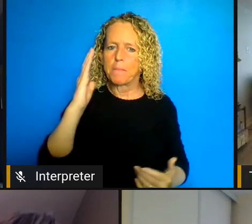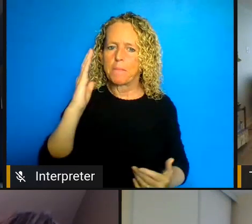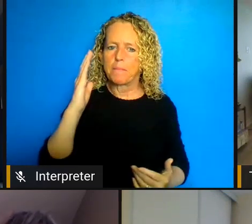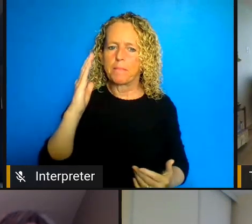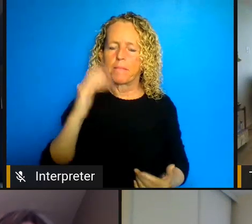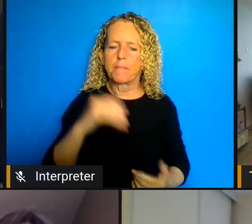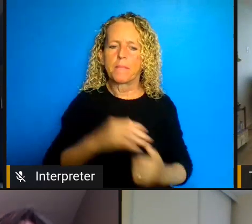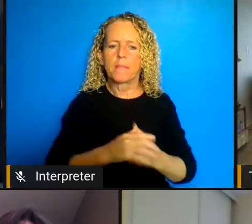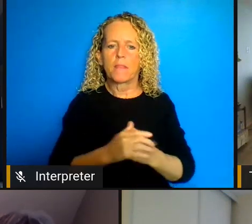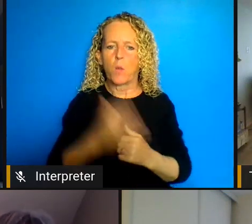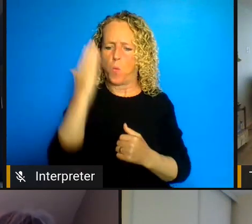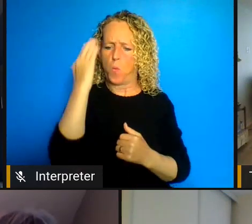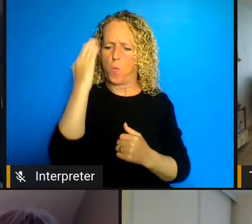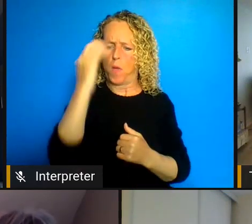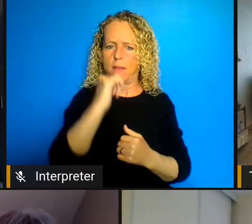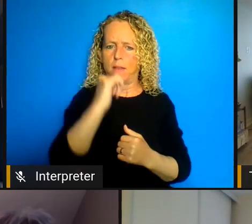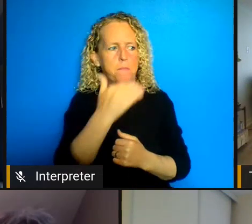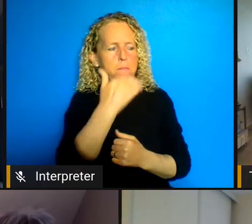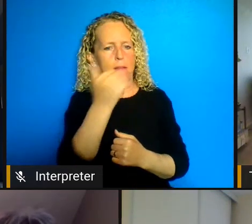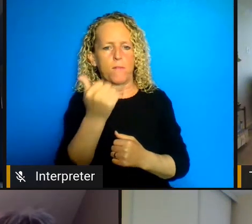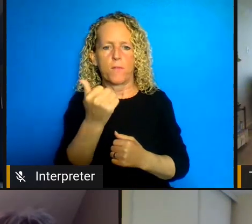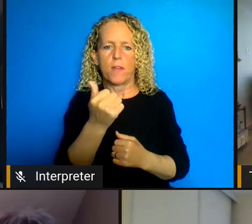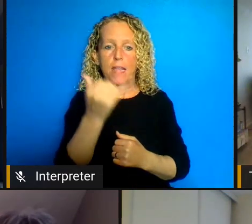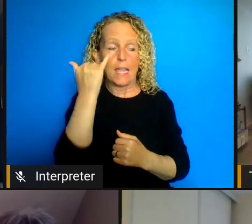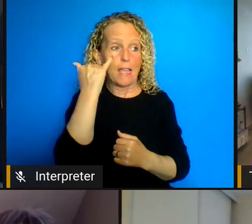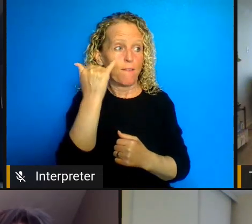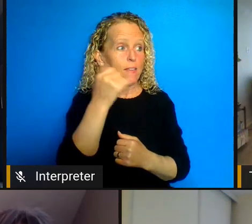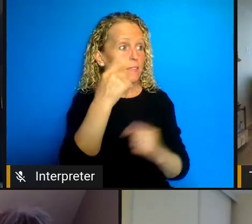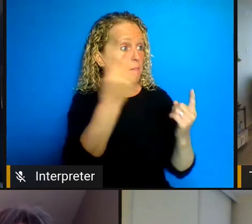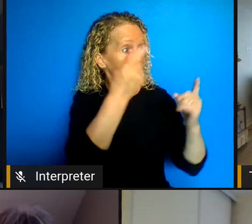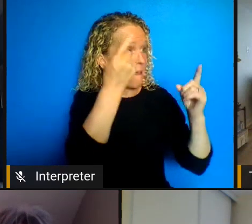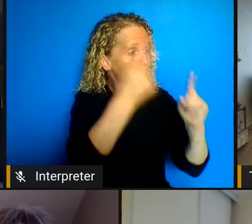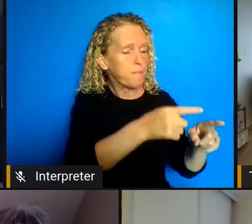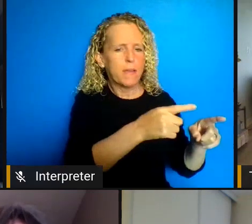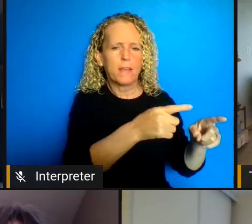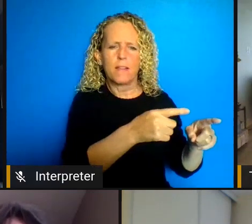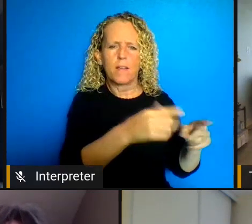in a way that strengthens rather than weakens the resiliency of the individual